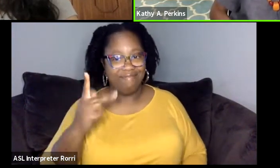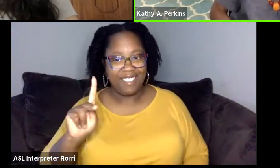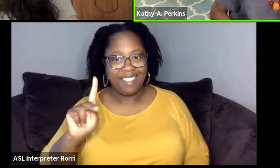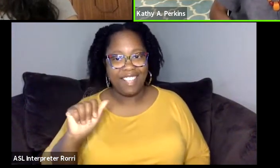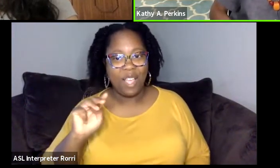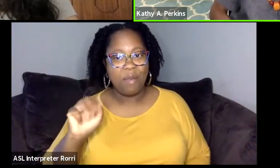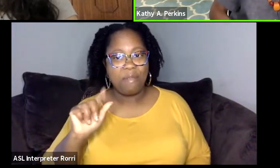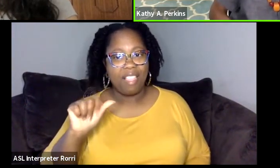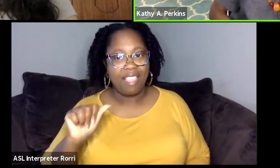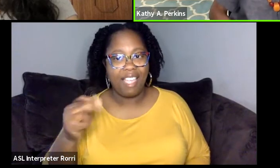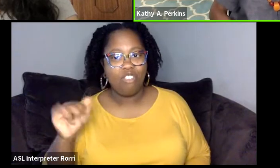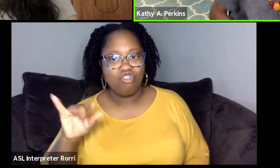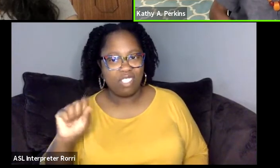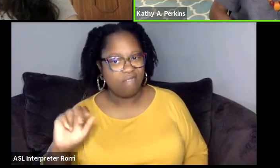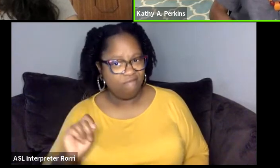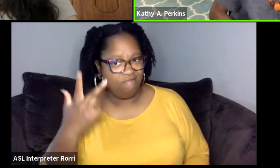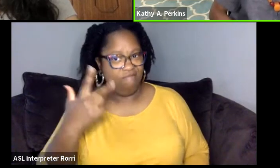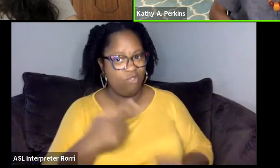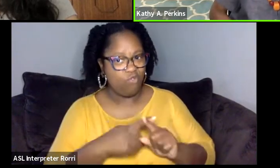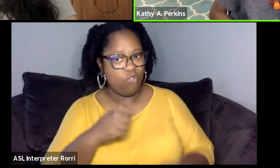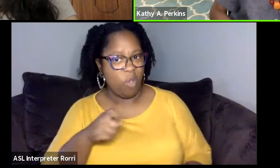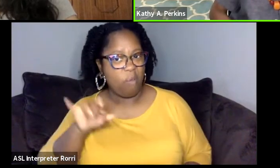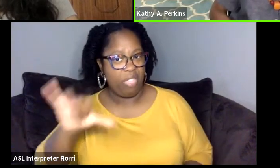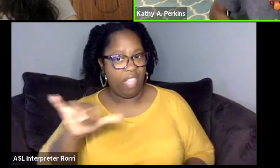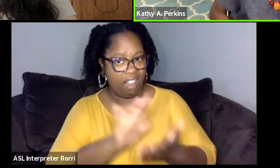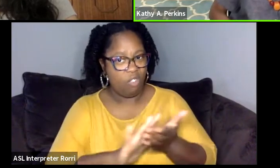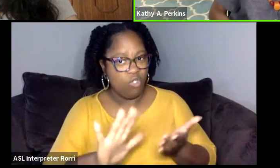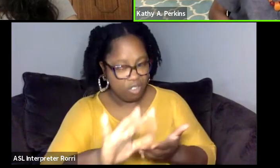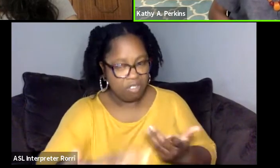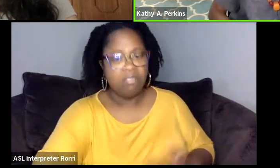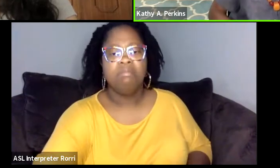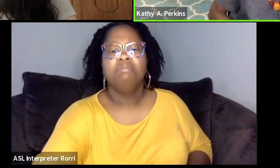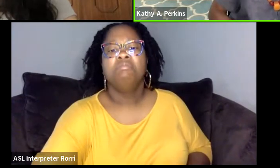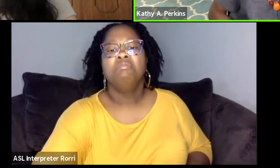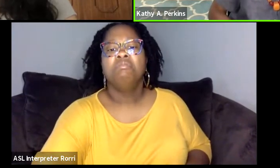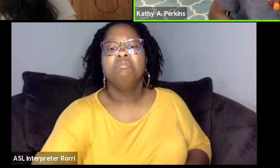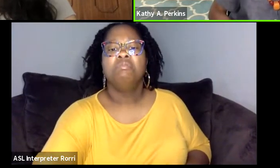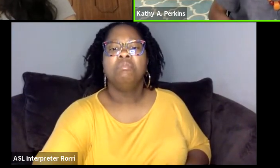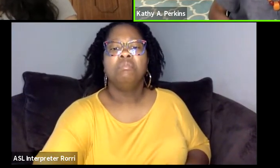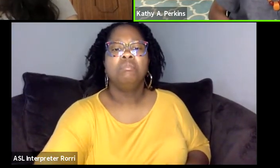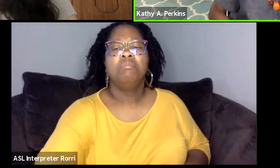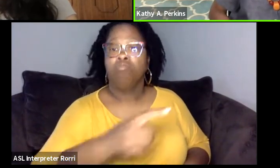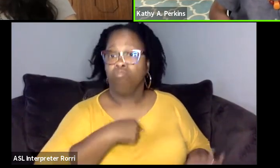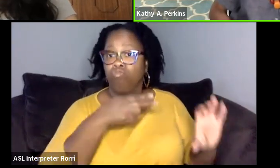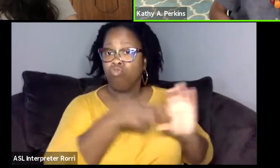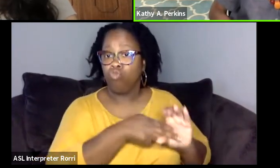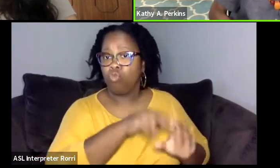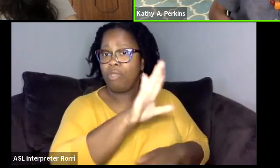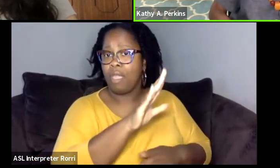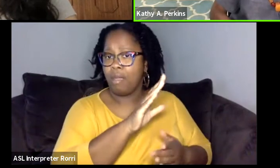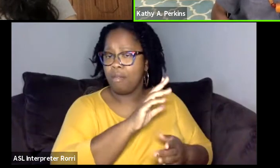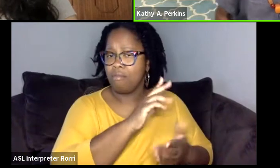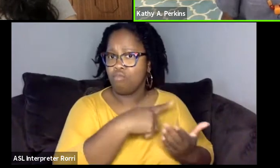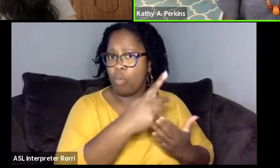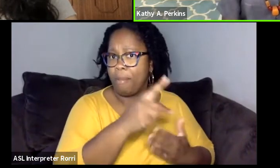So yeah, I went there, a fantastic theater program and during my freshman year,